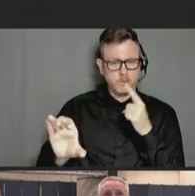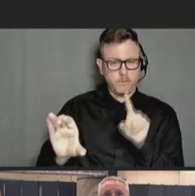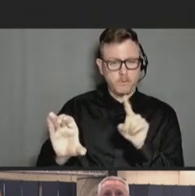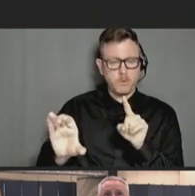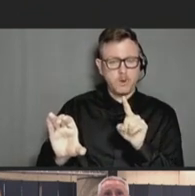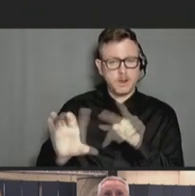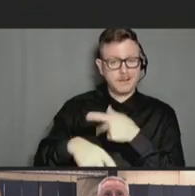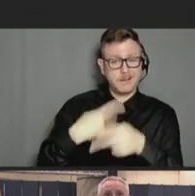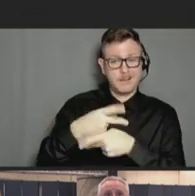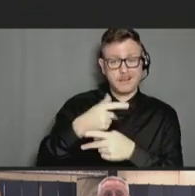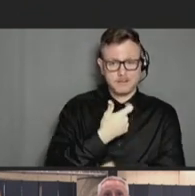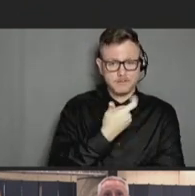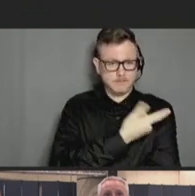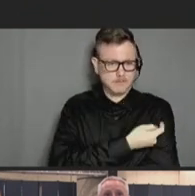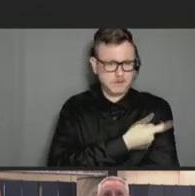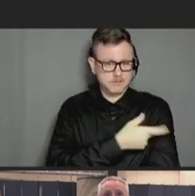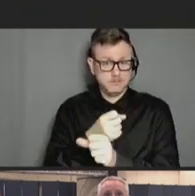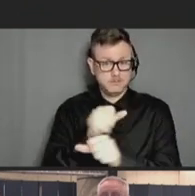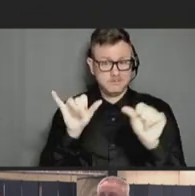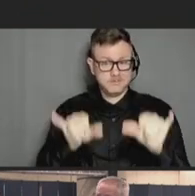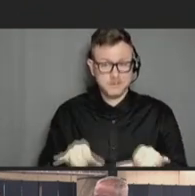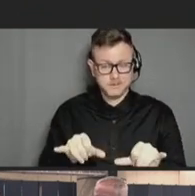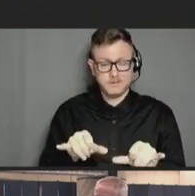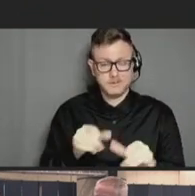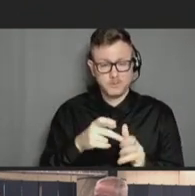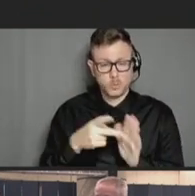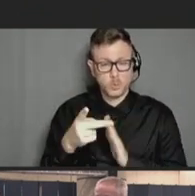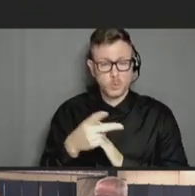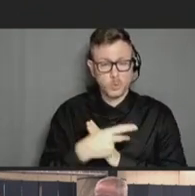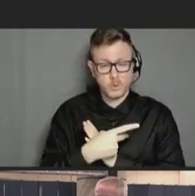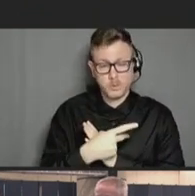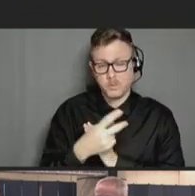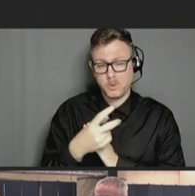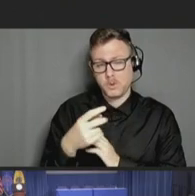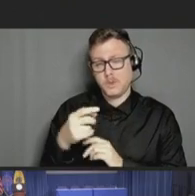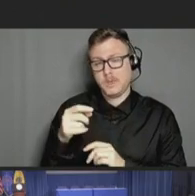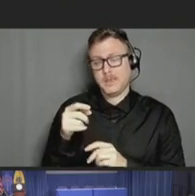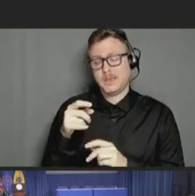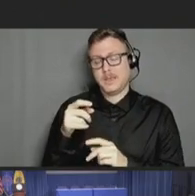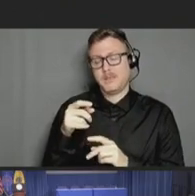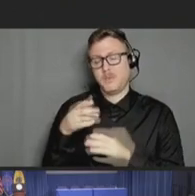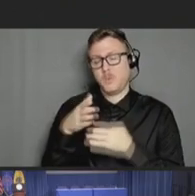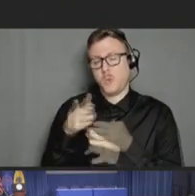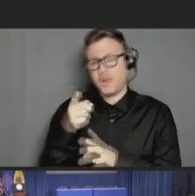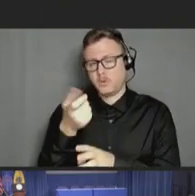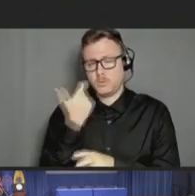vaccine safety programs and capacity that you recommended here?